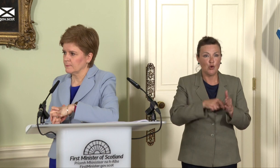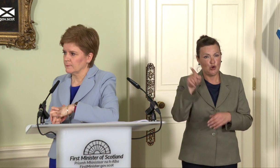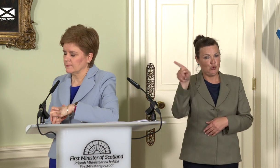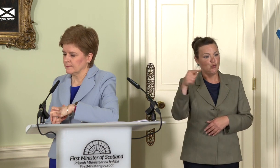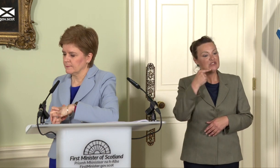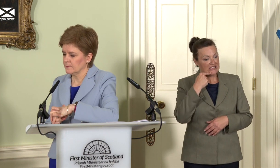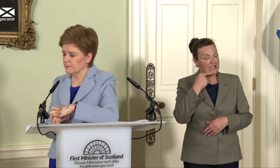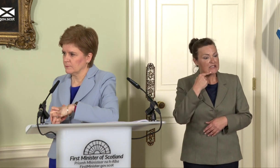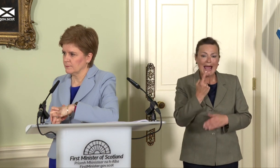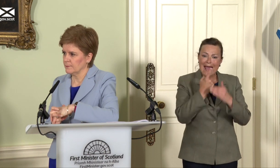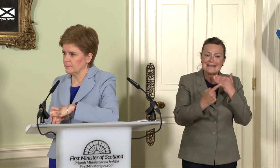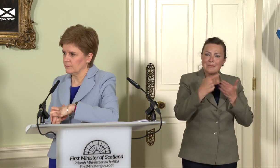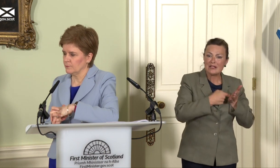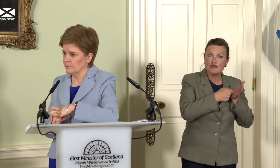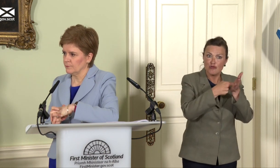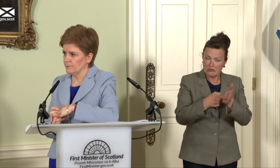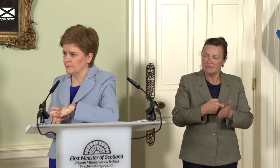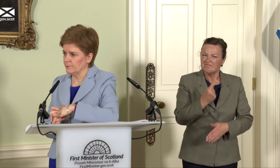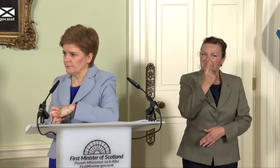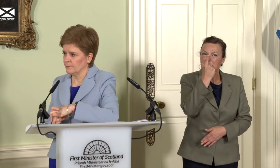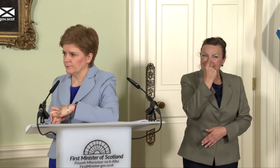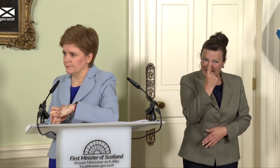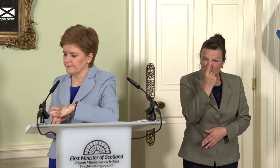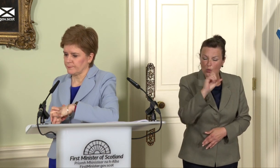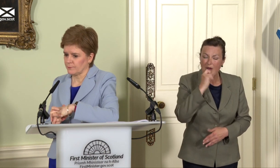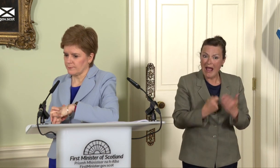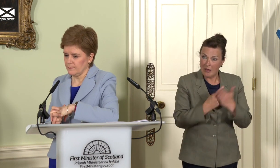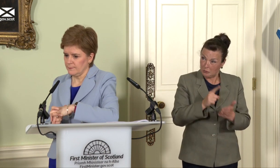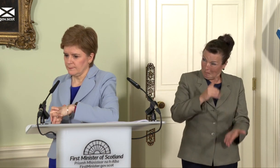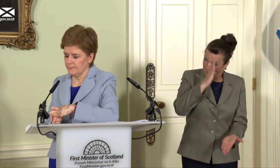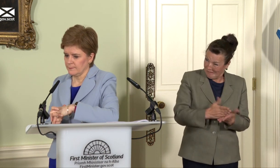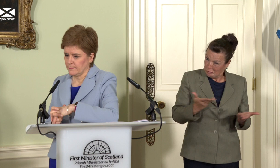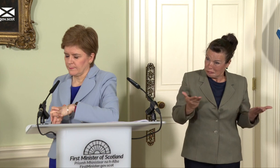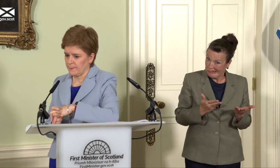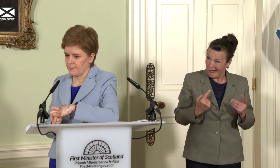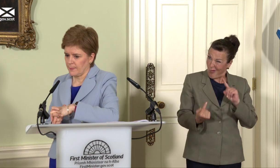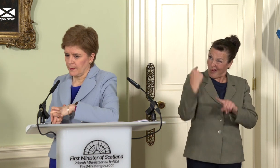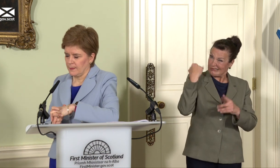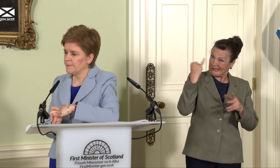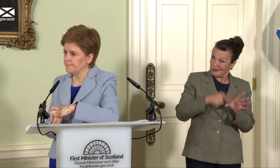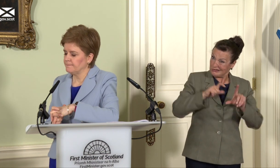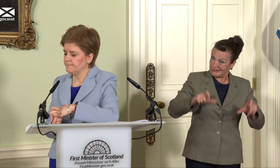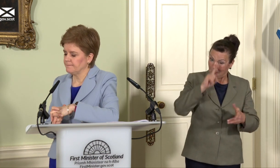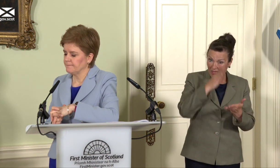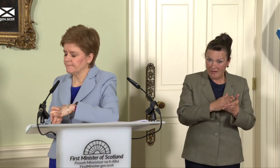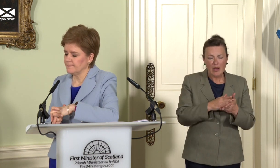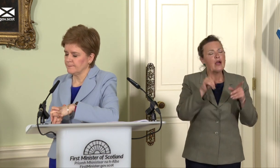likely. Is that any more believable today than it was then? And to Patrick Harvie,